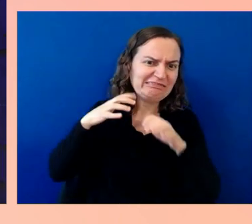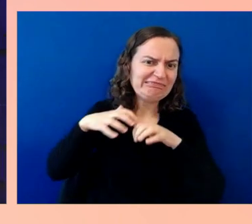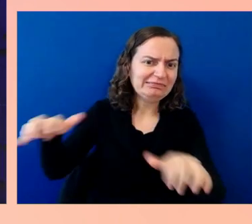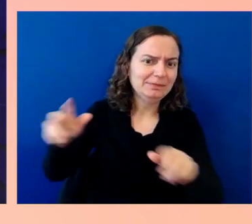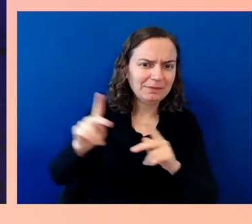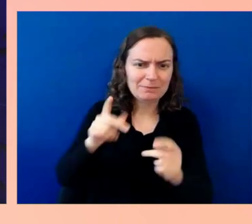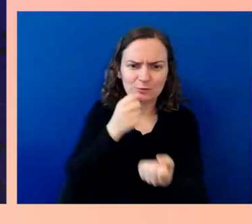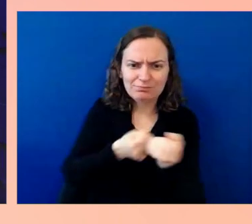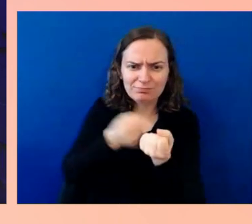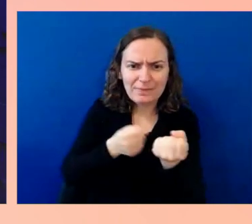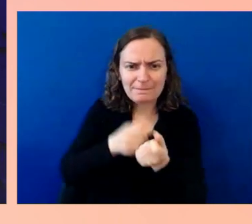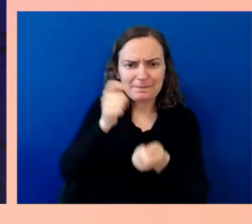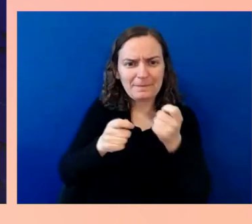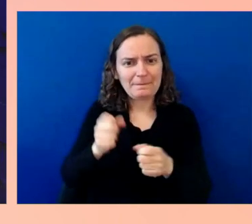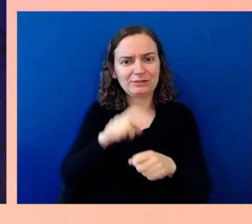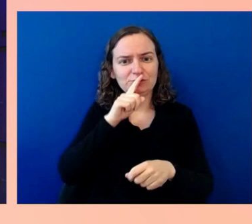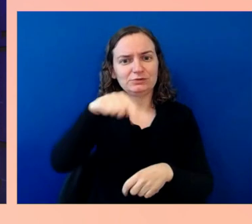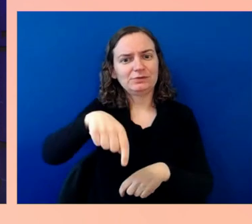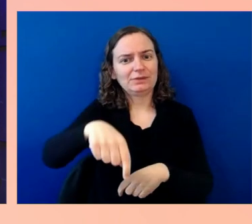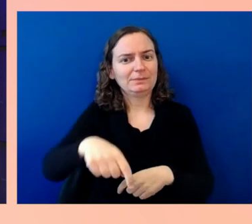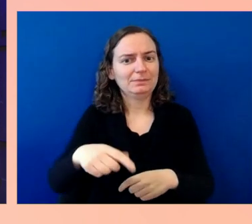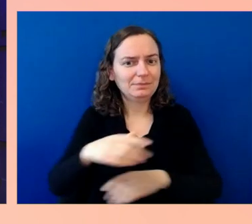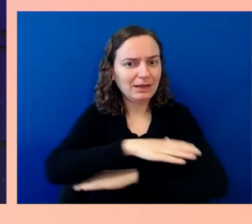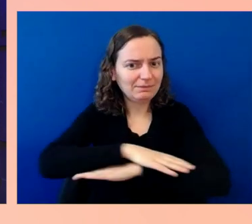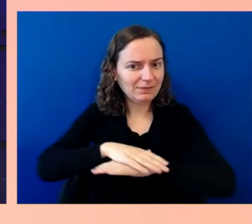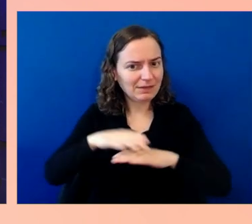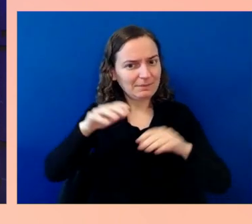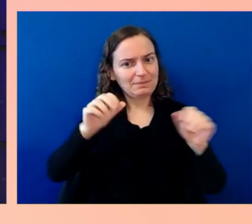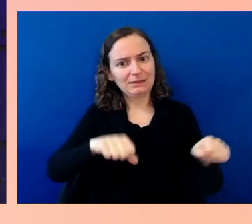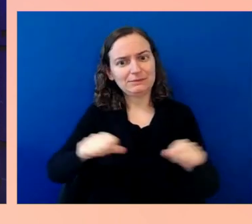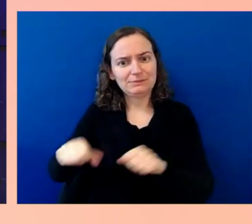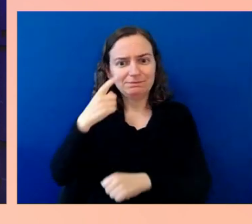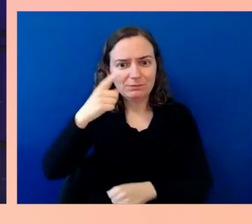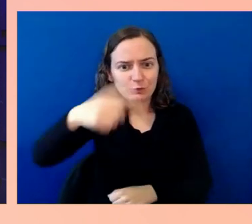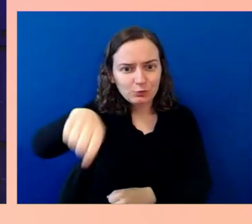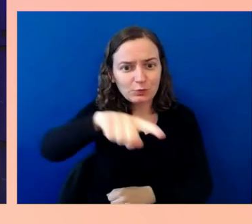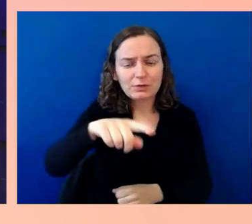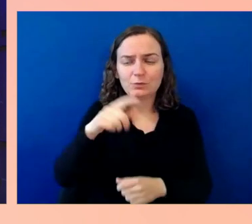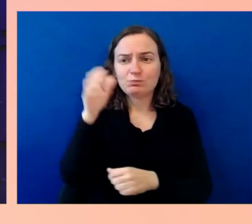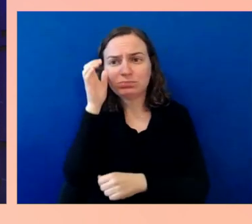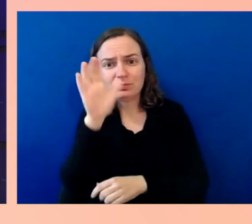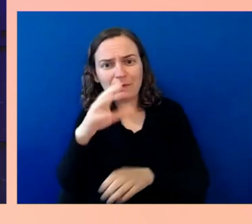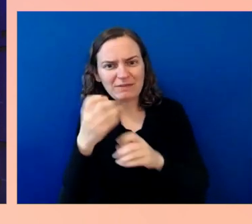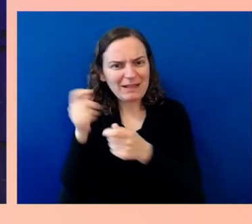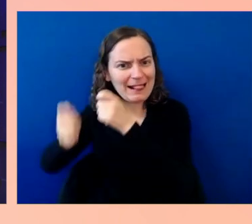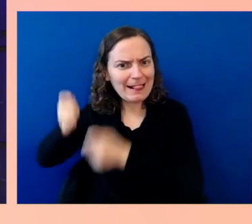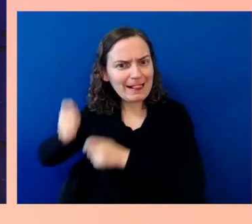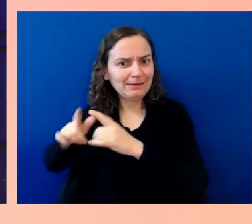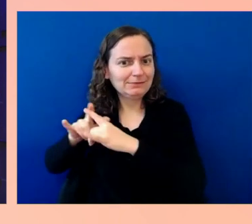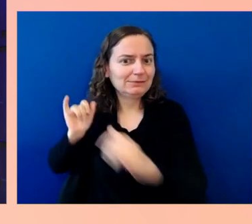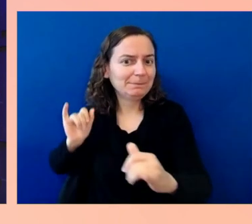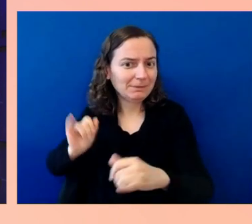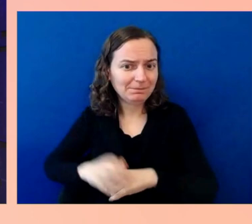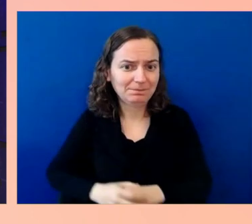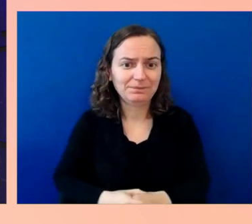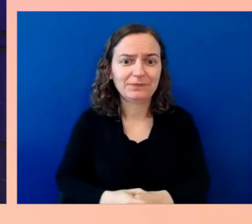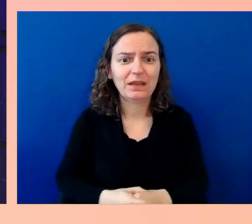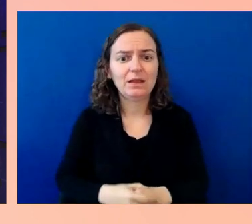through today, and smiling occasionally. Of course, I want to say to all of you,